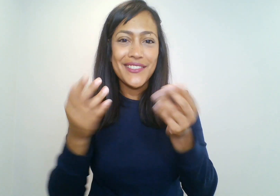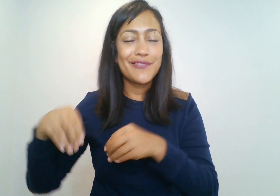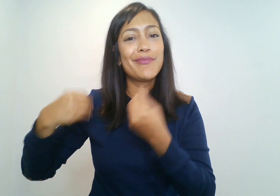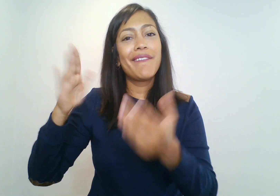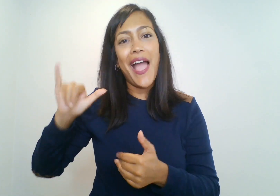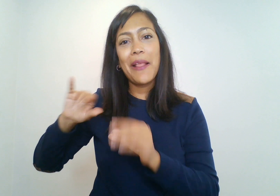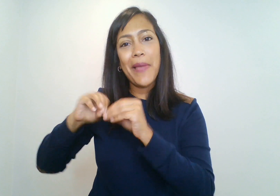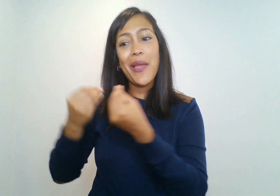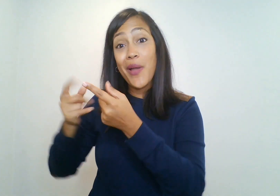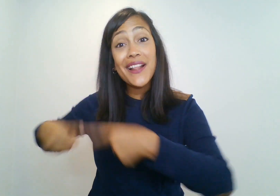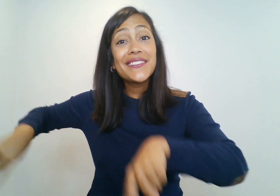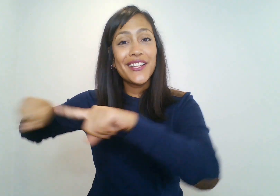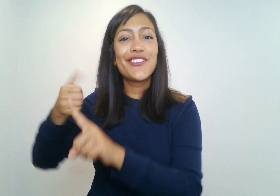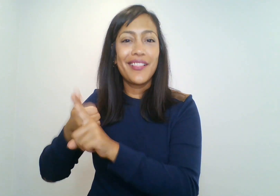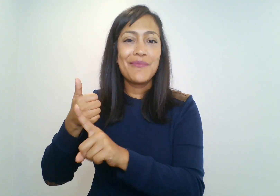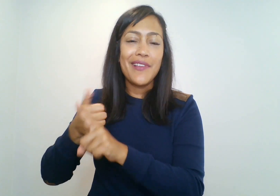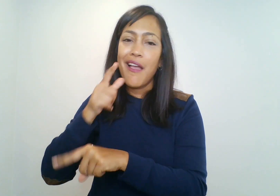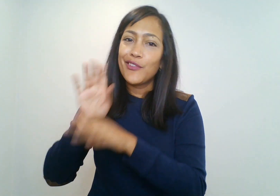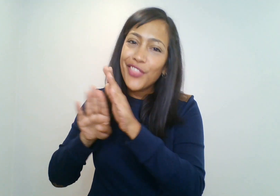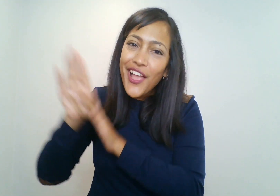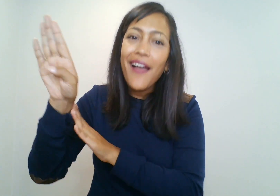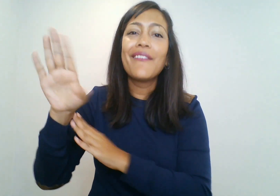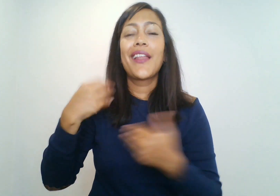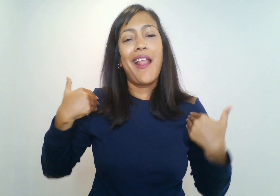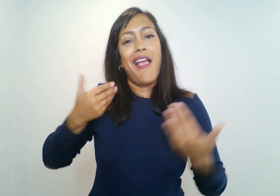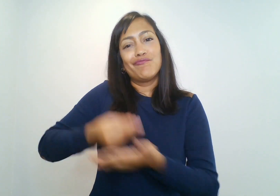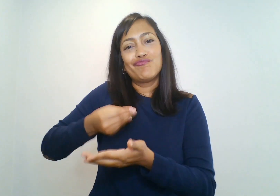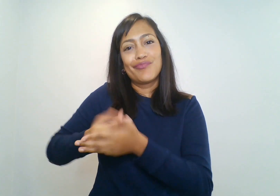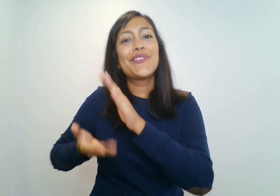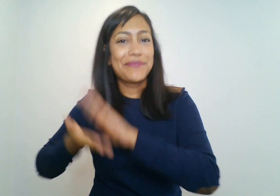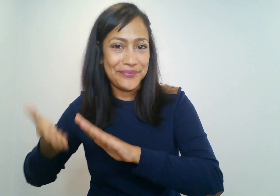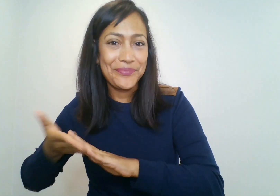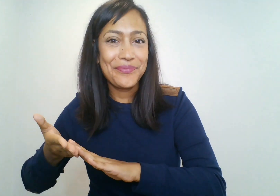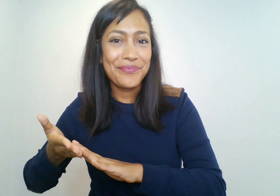provided by thriving, well-funded organizations.